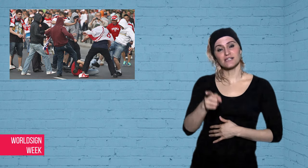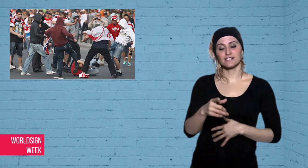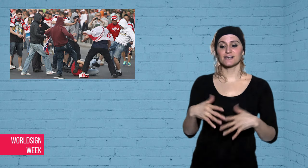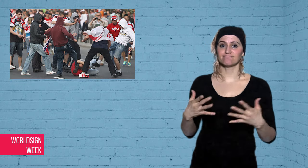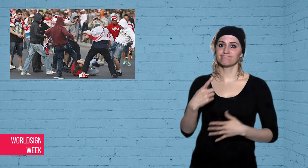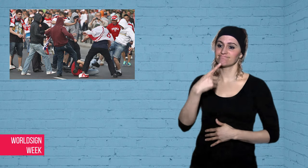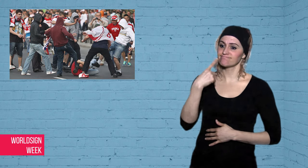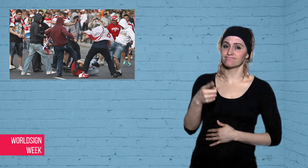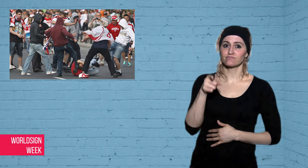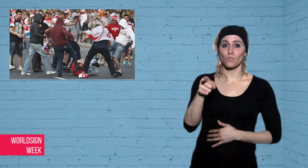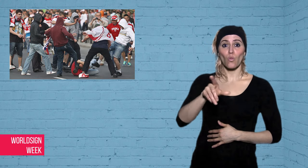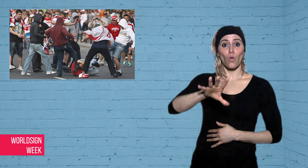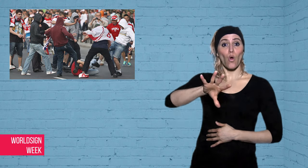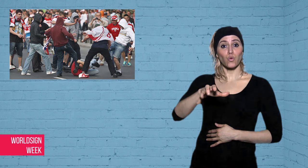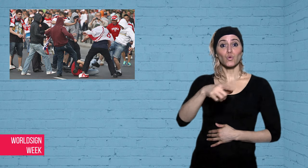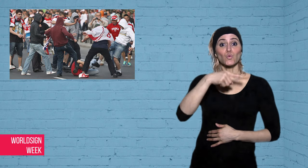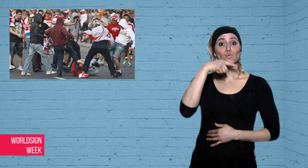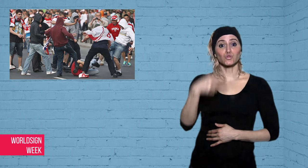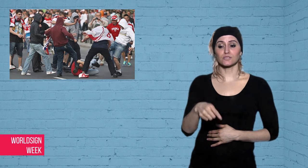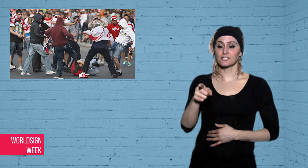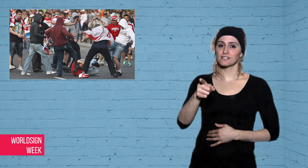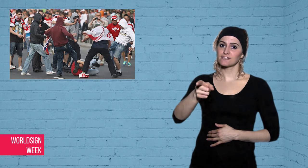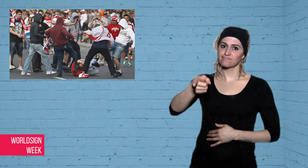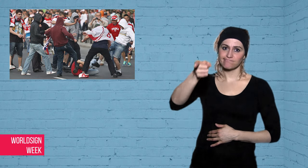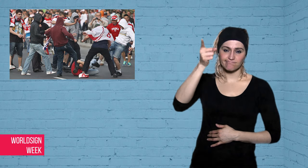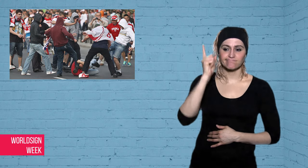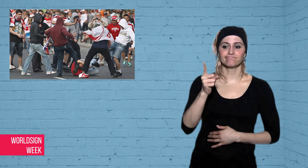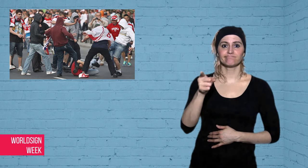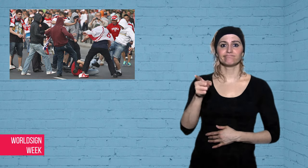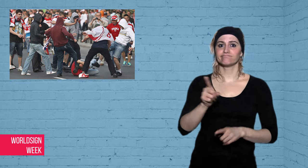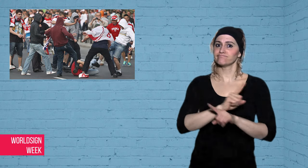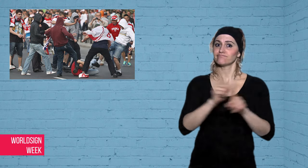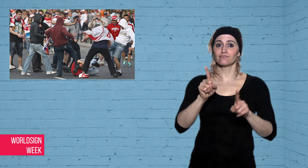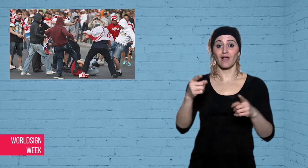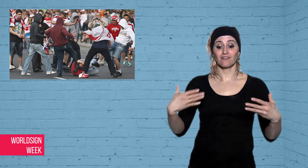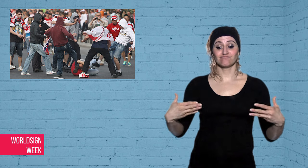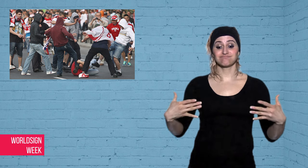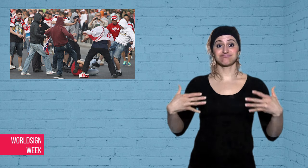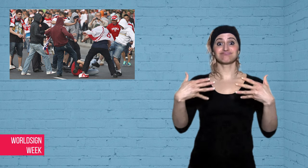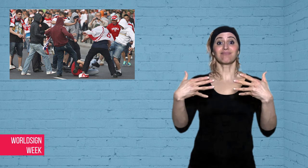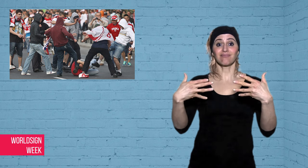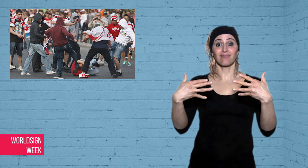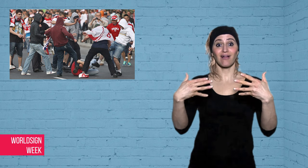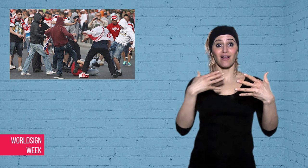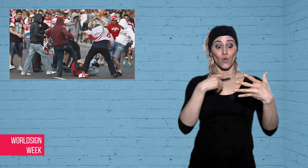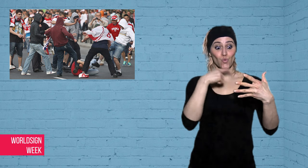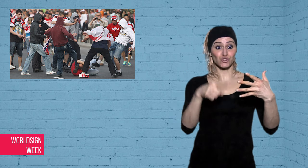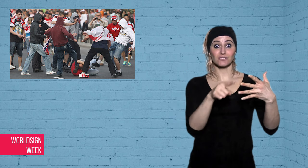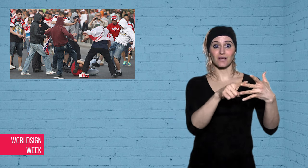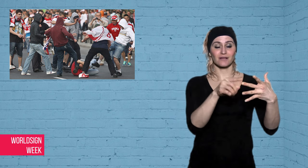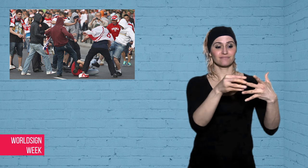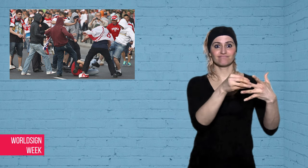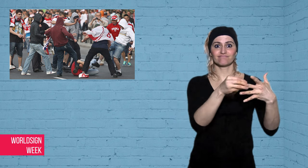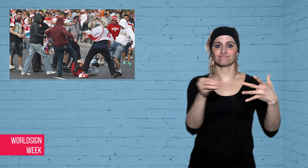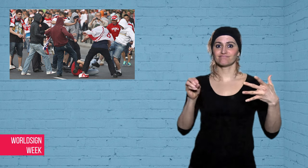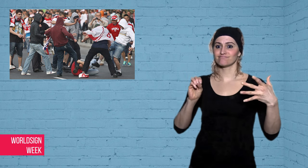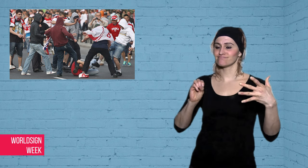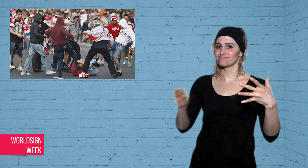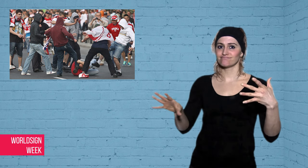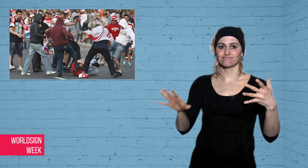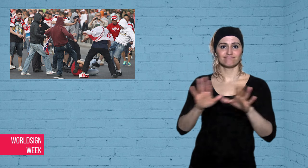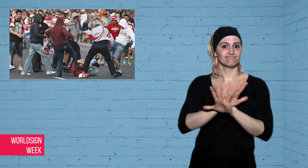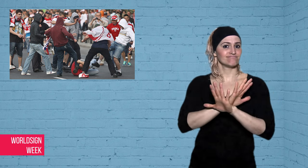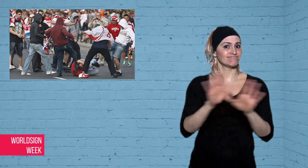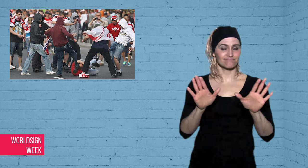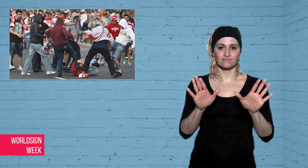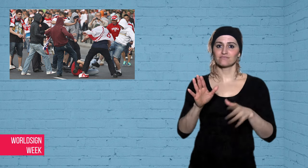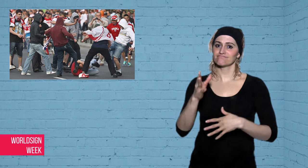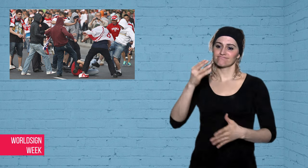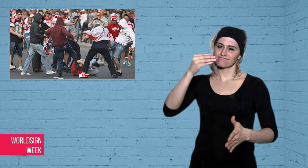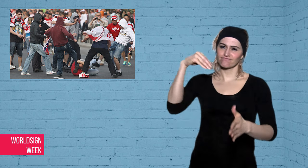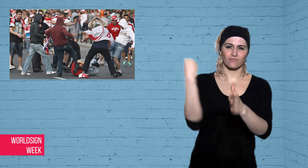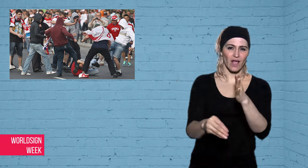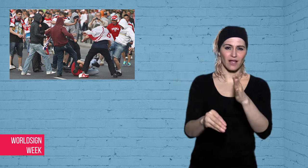fined 150,000 euros and was warned with